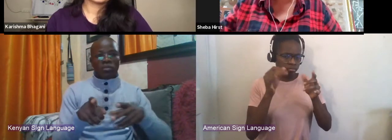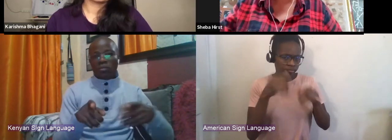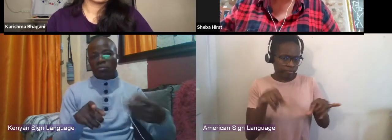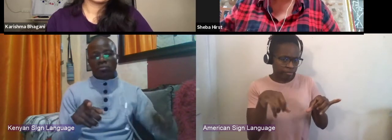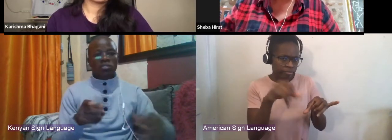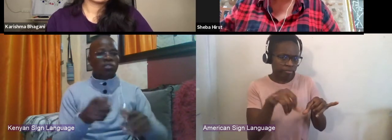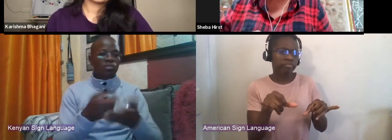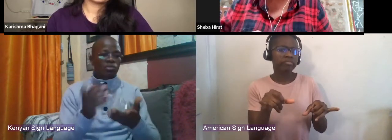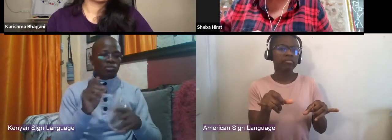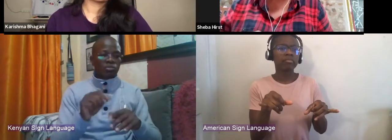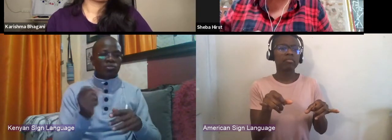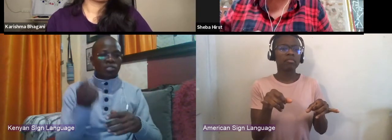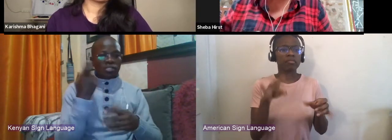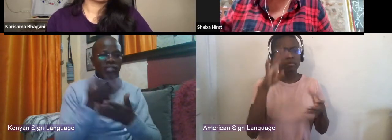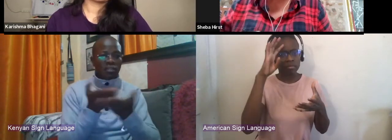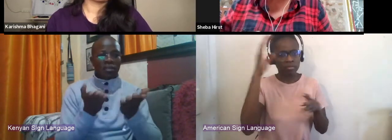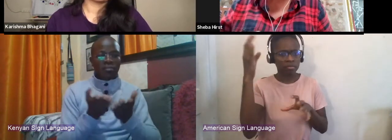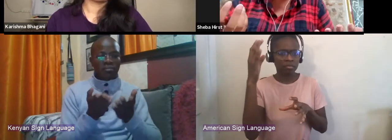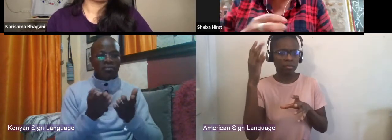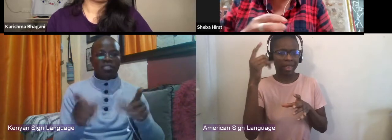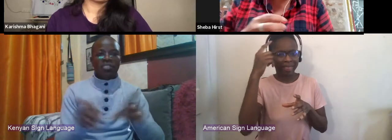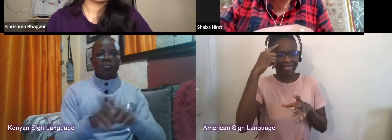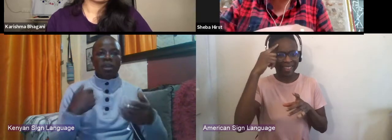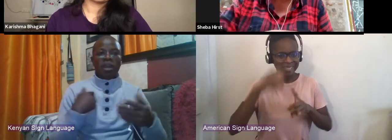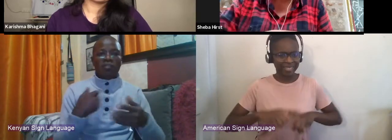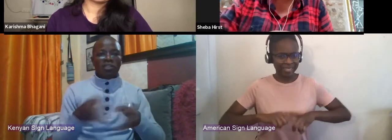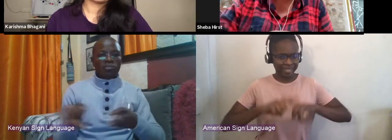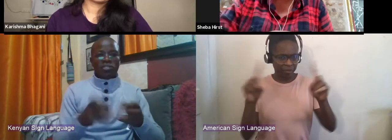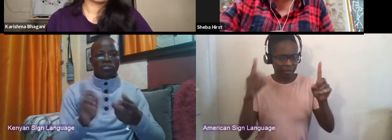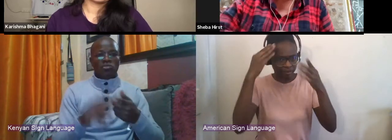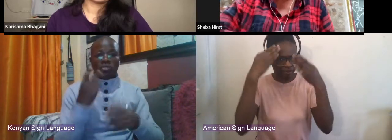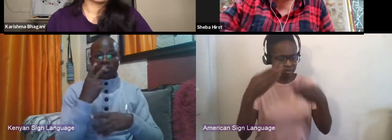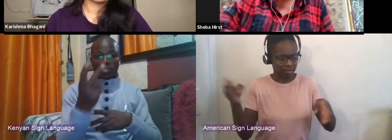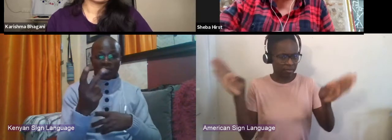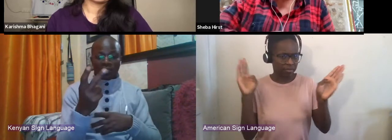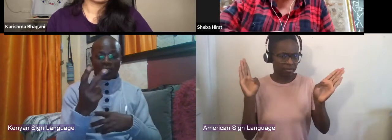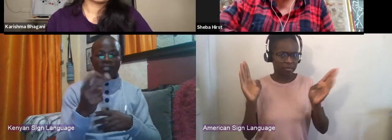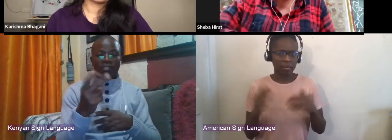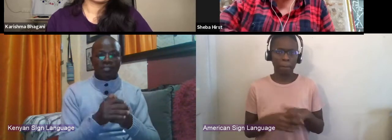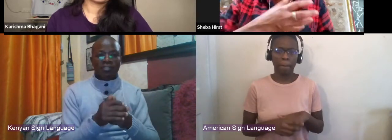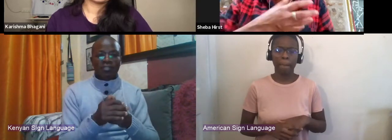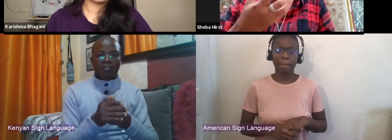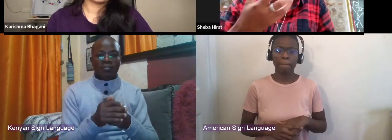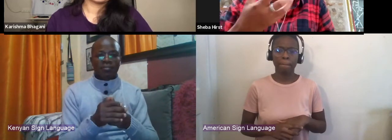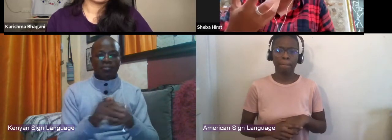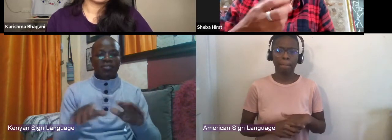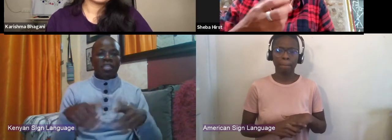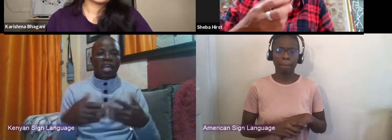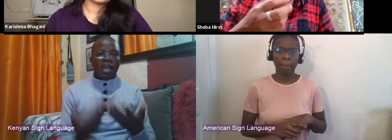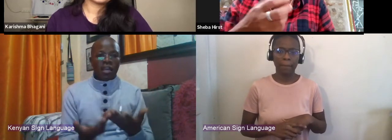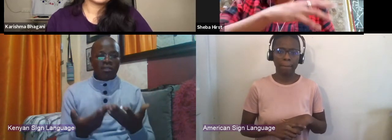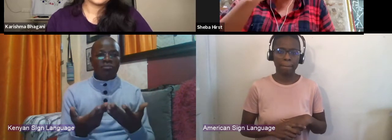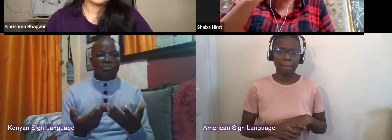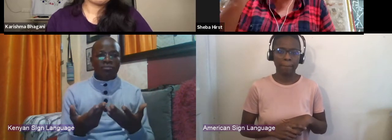and have a chance to see, how, yeah. So that transporter thing that stories do